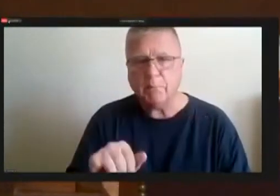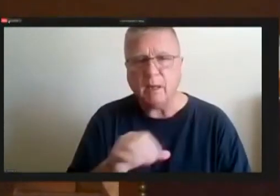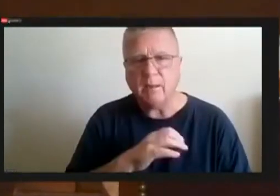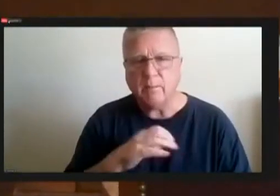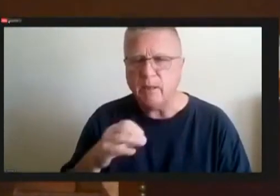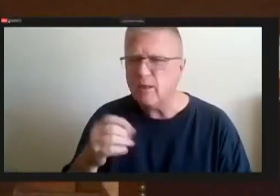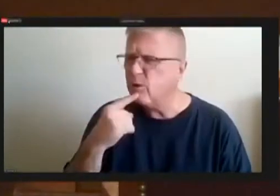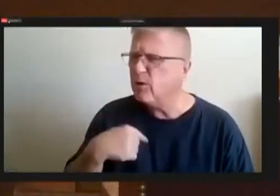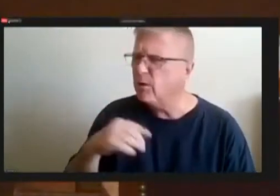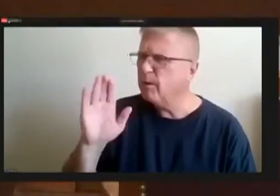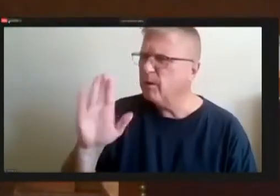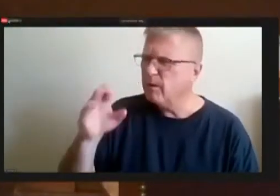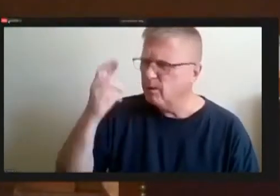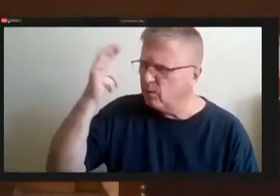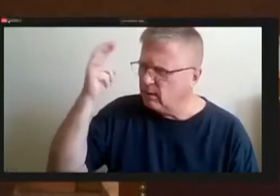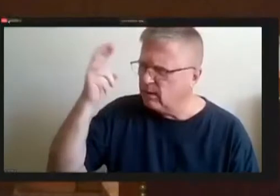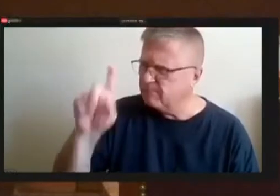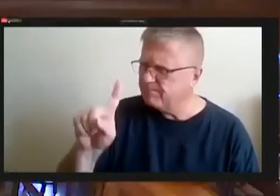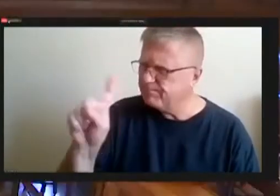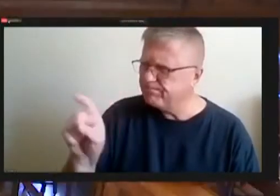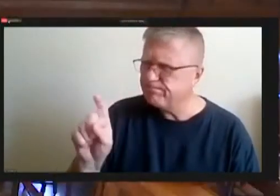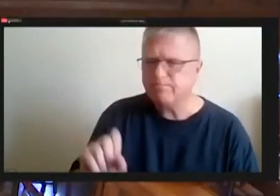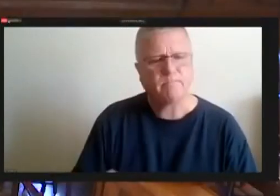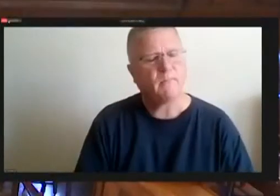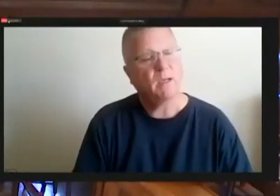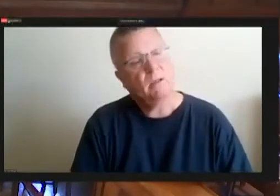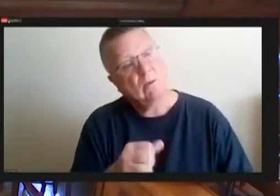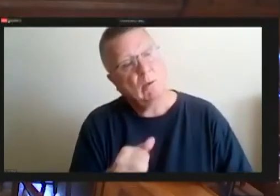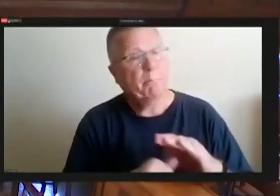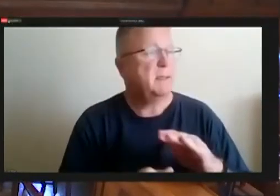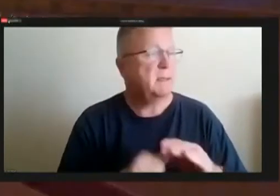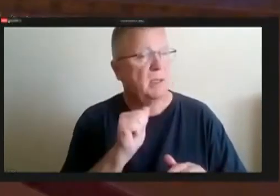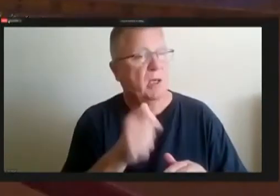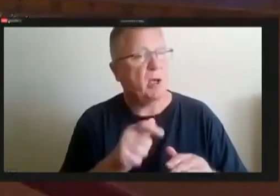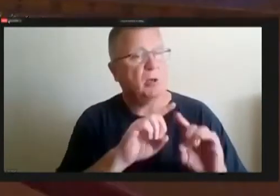of tell me they're thinking, Well basically the, all the departments I believe that he